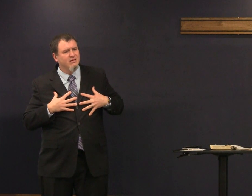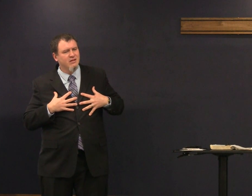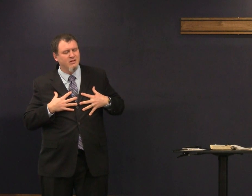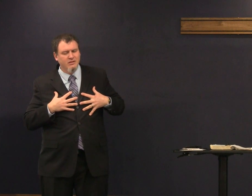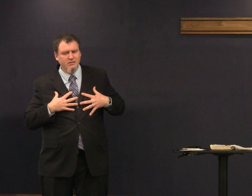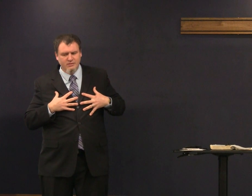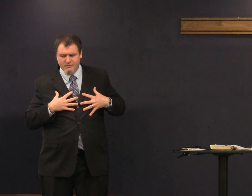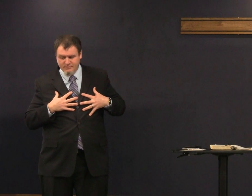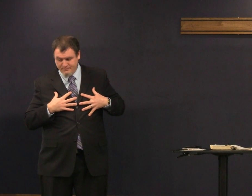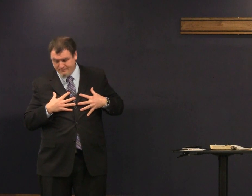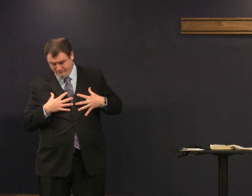foreign